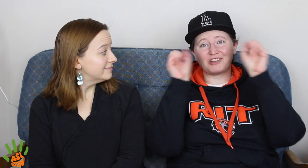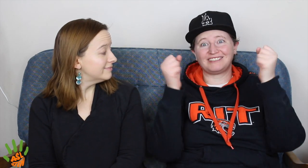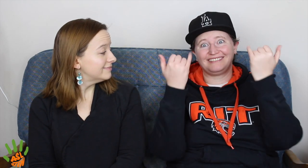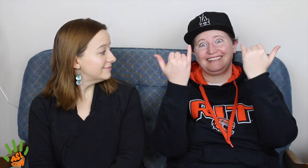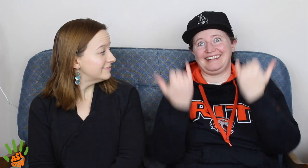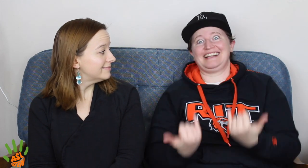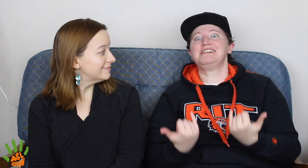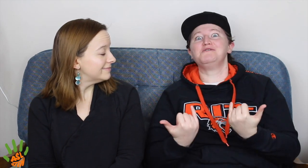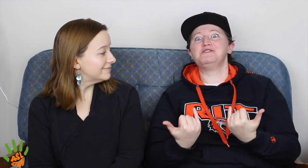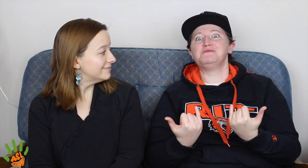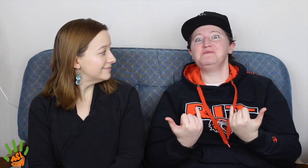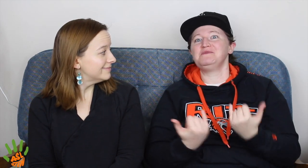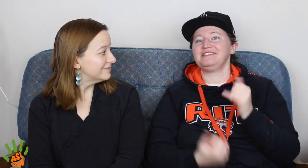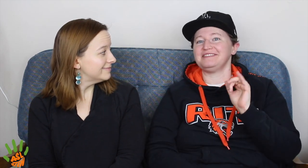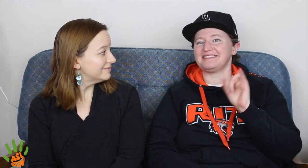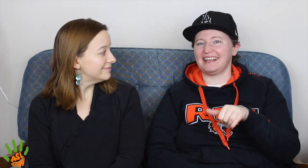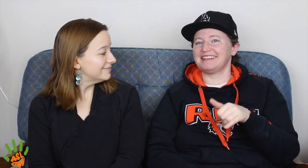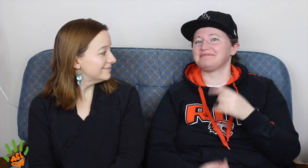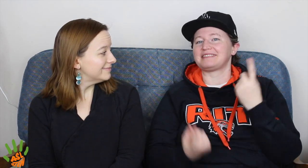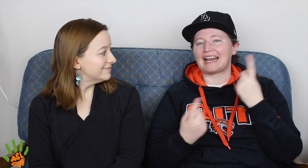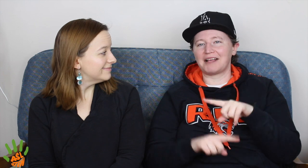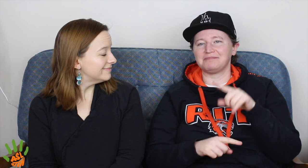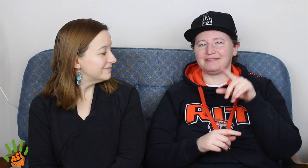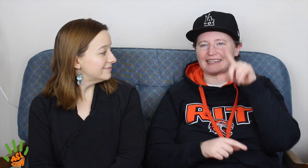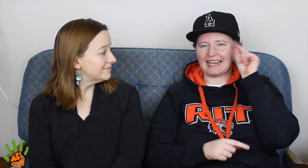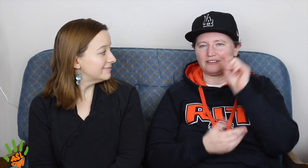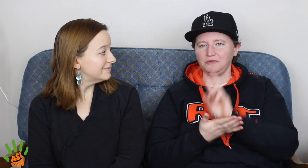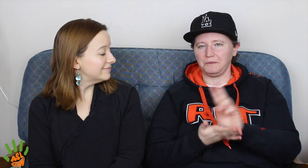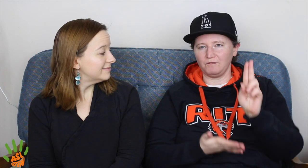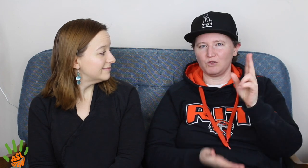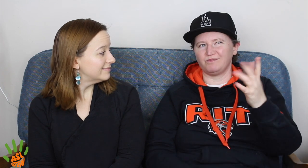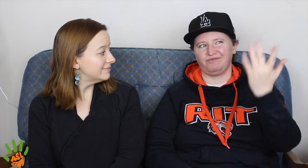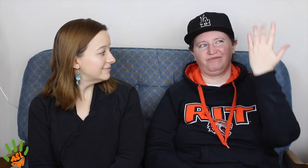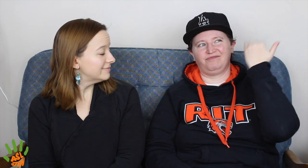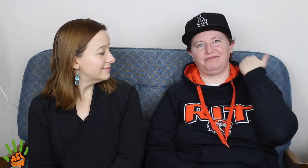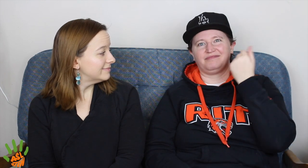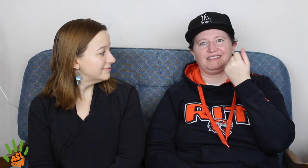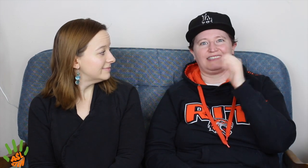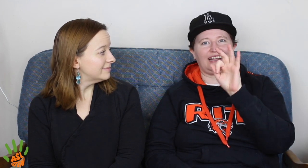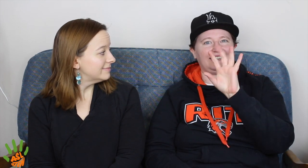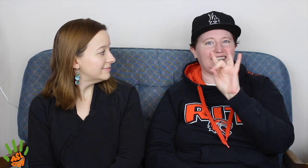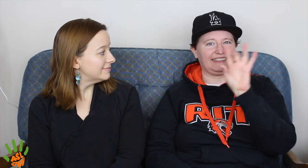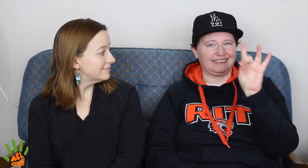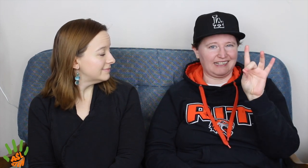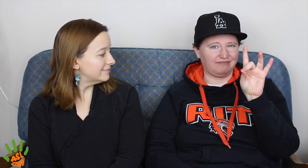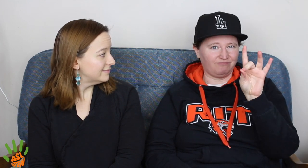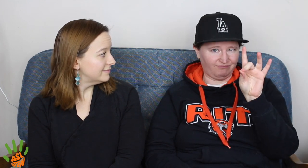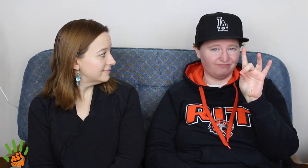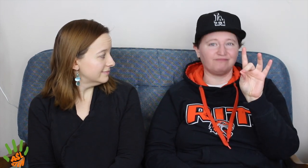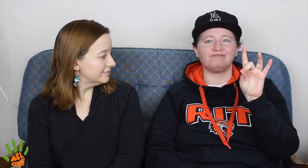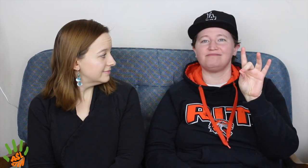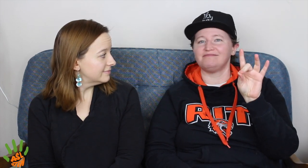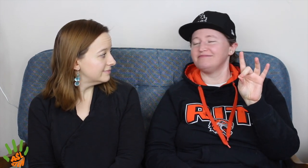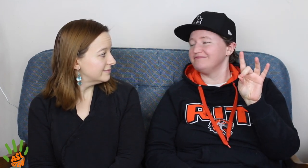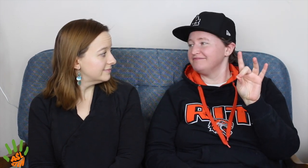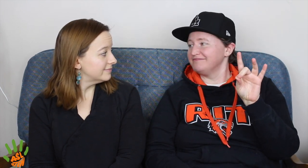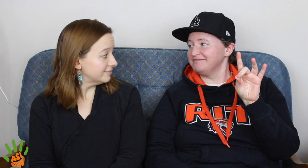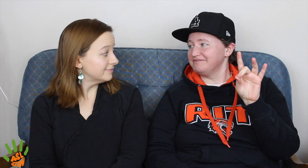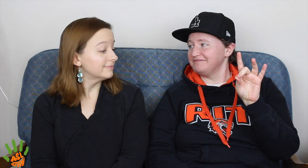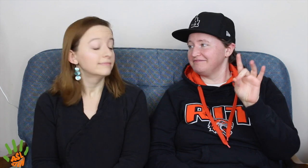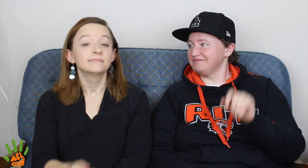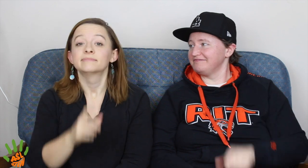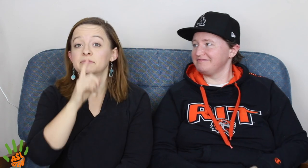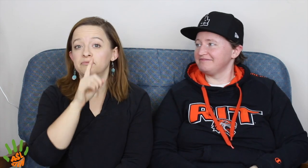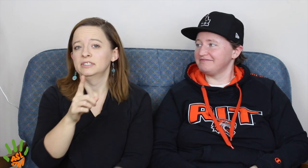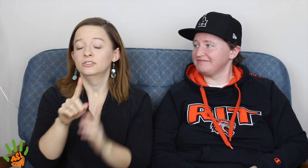[JE] Deaf President Now! So, that happend at Gallaudet university back in 1988.